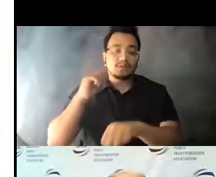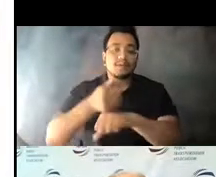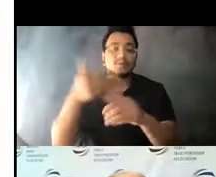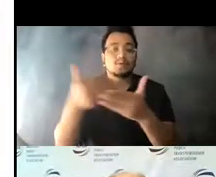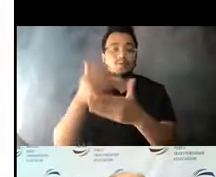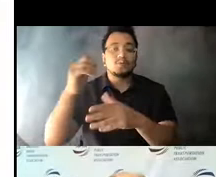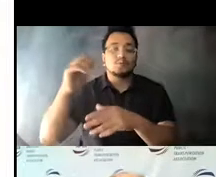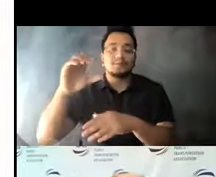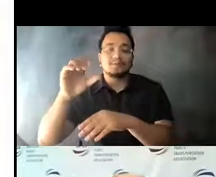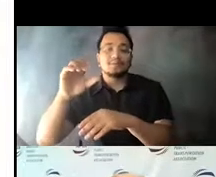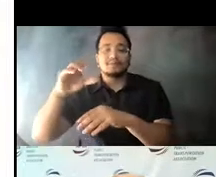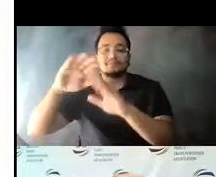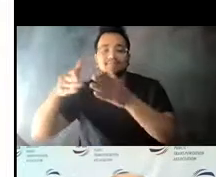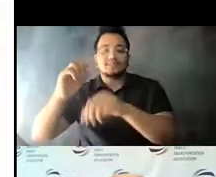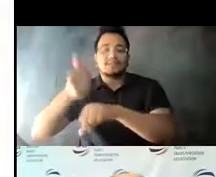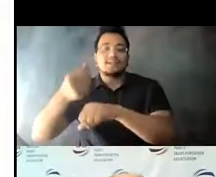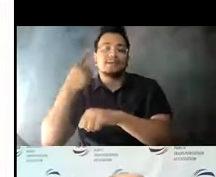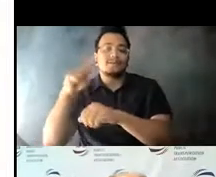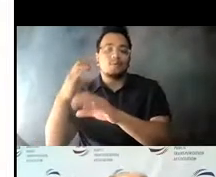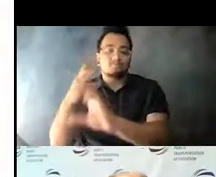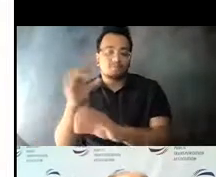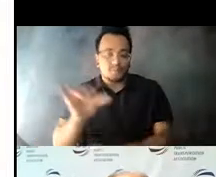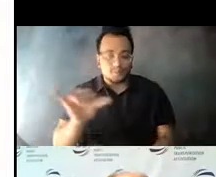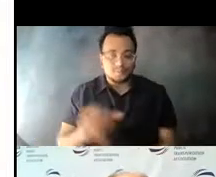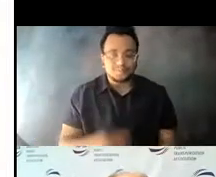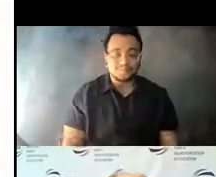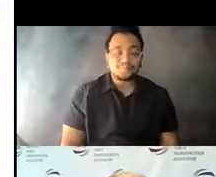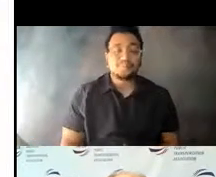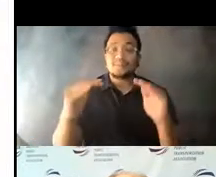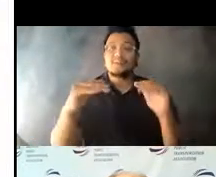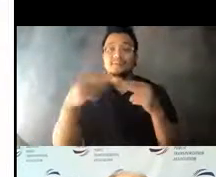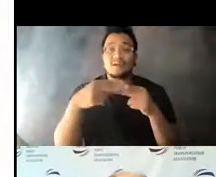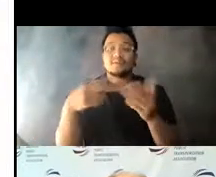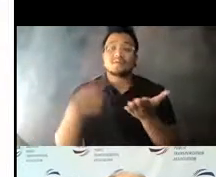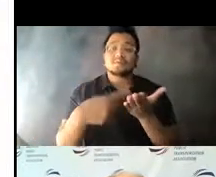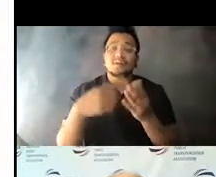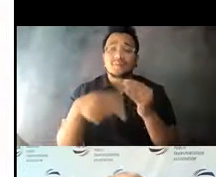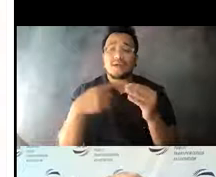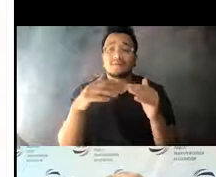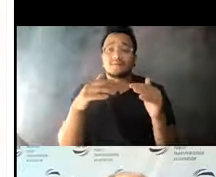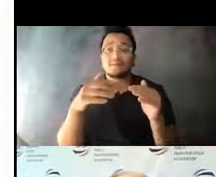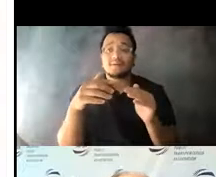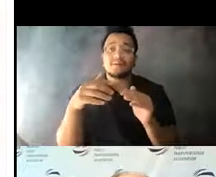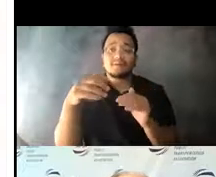14:14:55 We're also seeing discussion and reexamination of fair policies and systems all around the country.